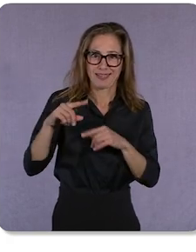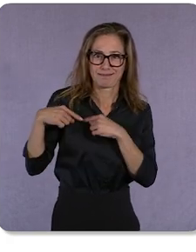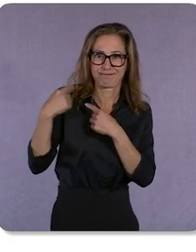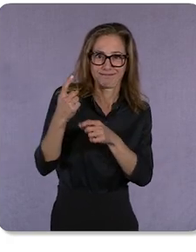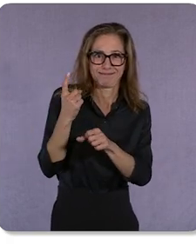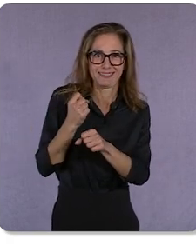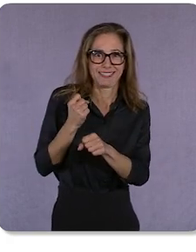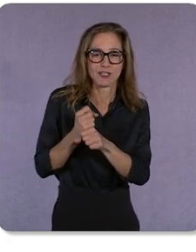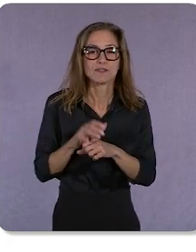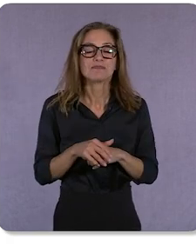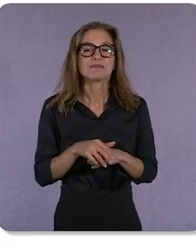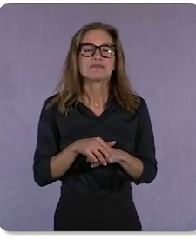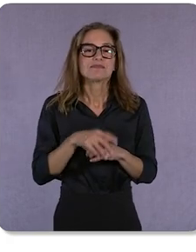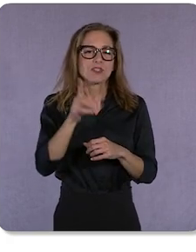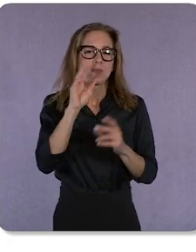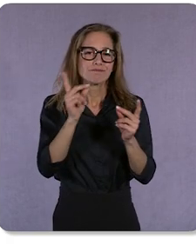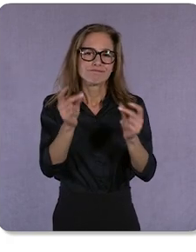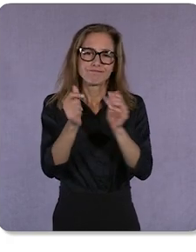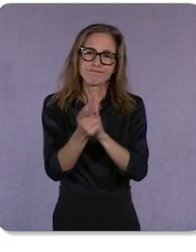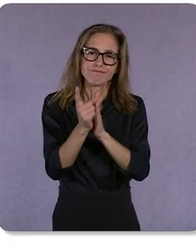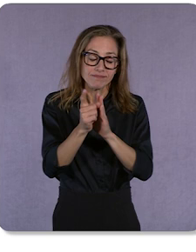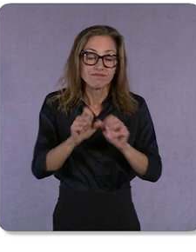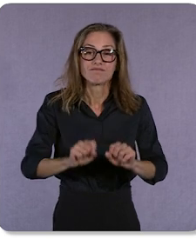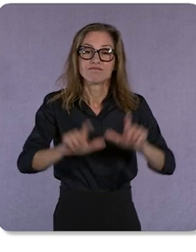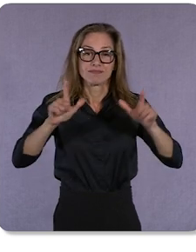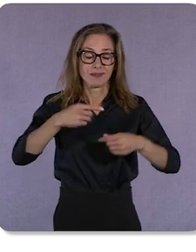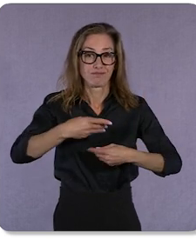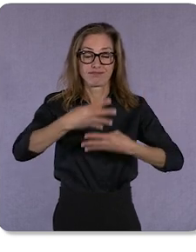You’ll instantly get a visual feed of information, including product reviews,